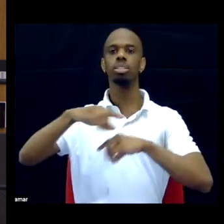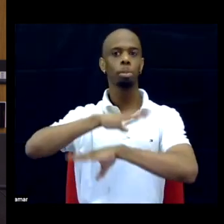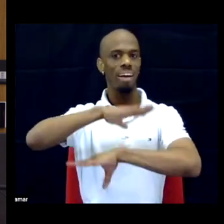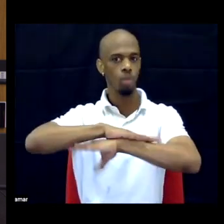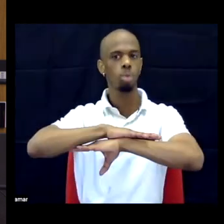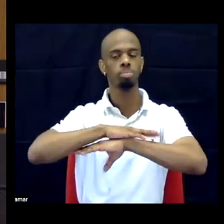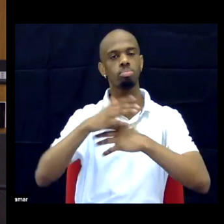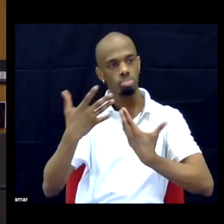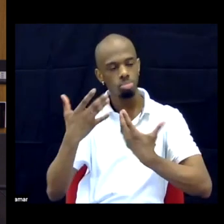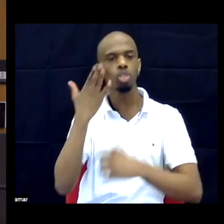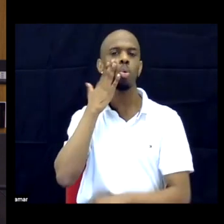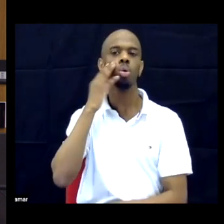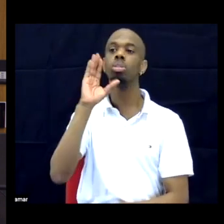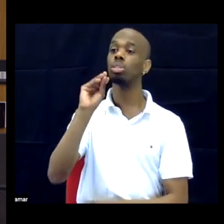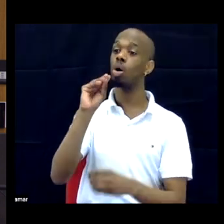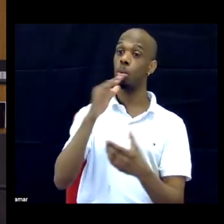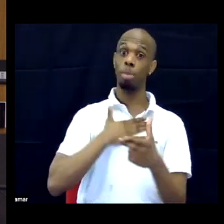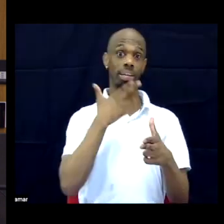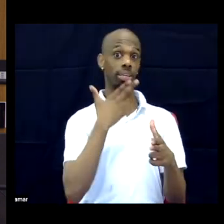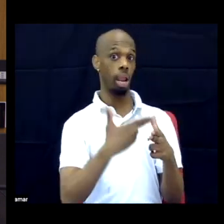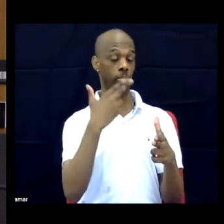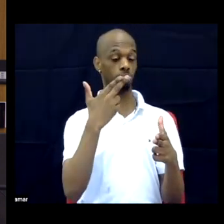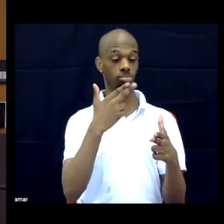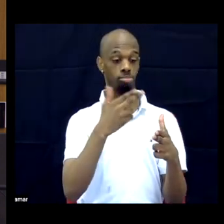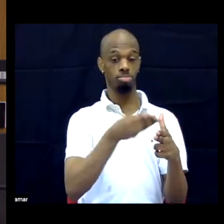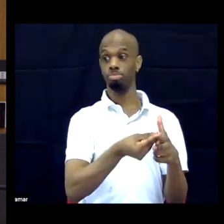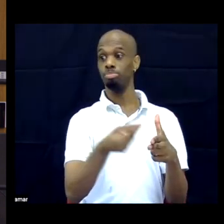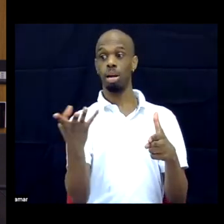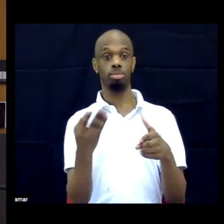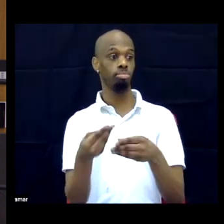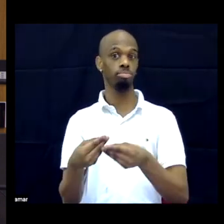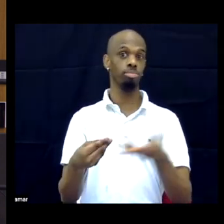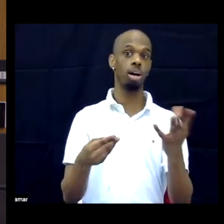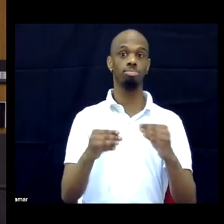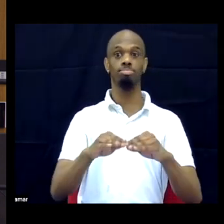I think that people know about me and invite me to places because they've seen me on Twitter